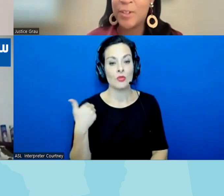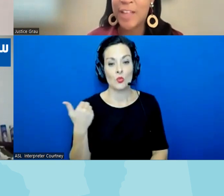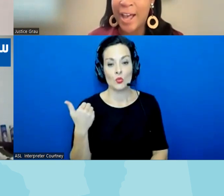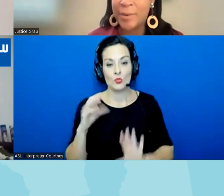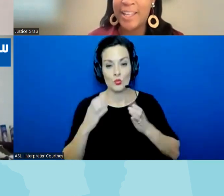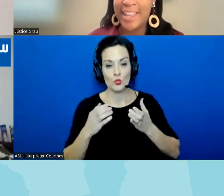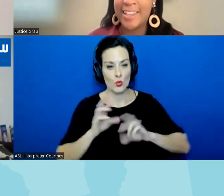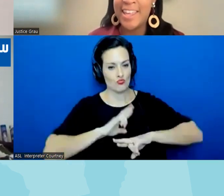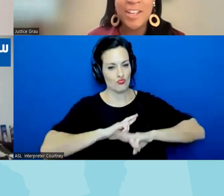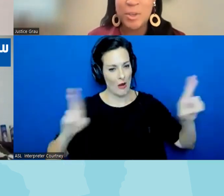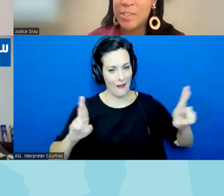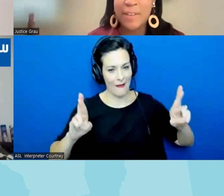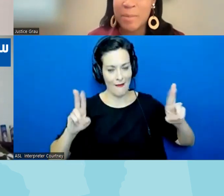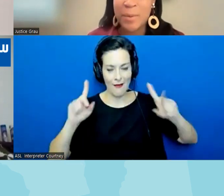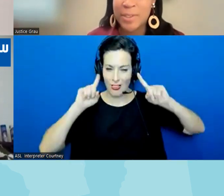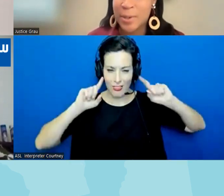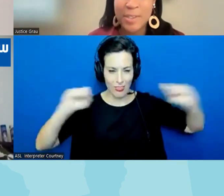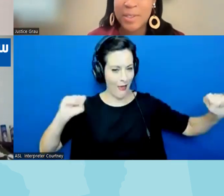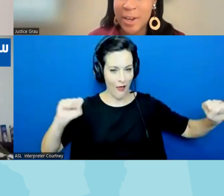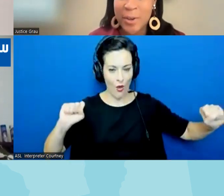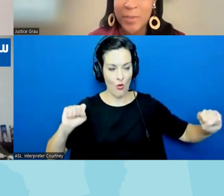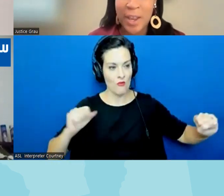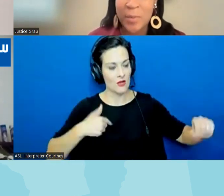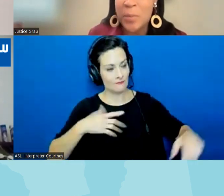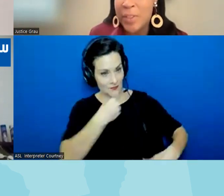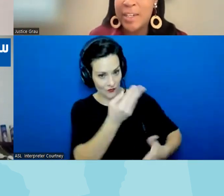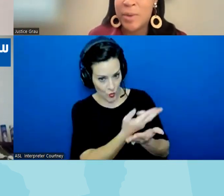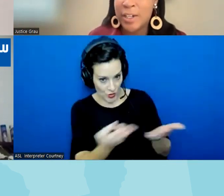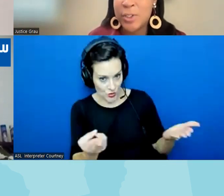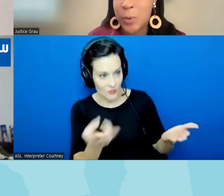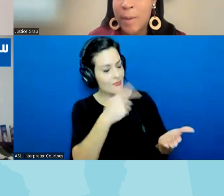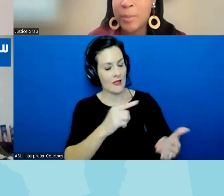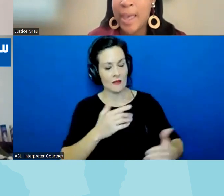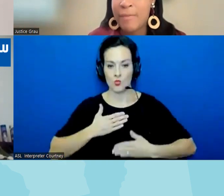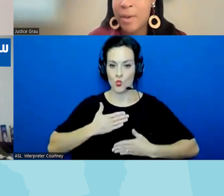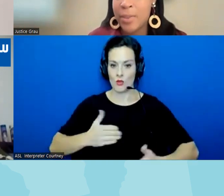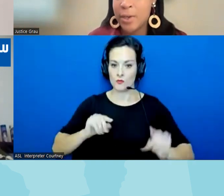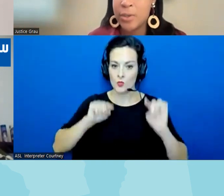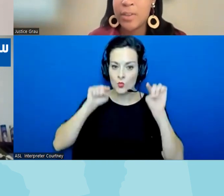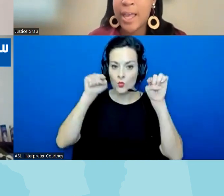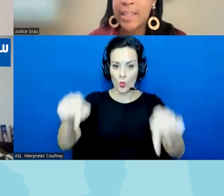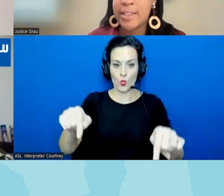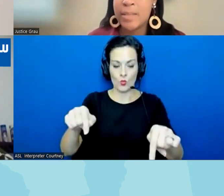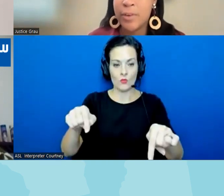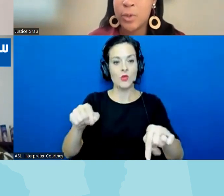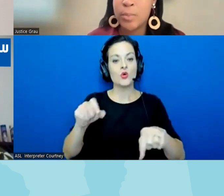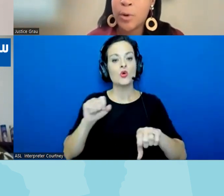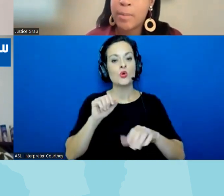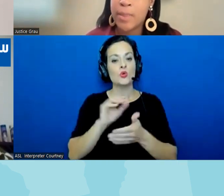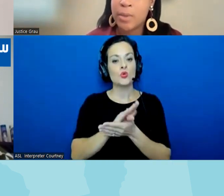allowed and you just give them the resources the material and they are willing and ready to show up and we have that within our student Alliance and some of our youth programming that